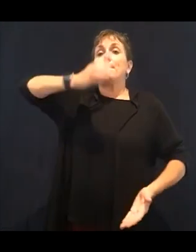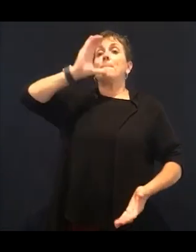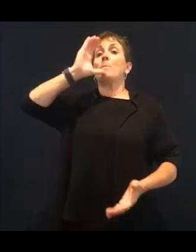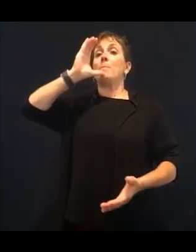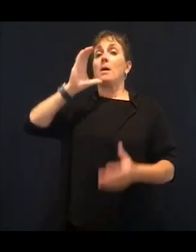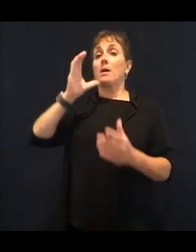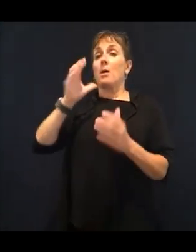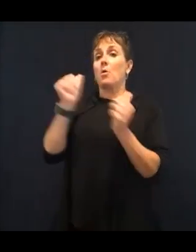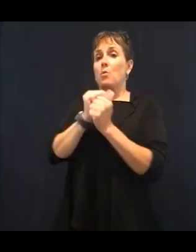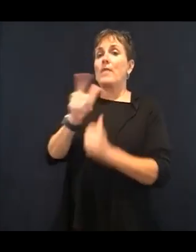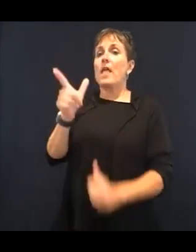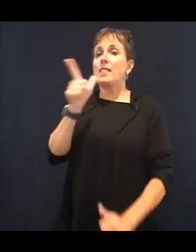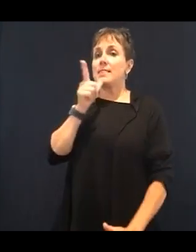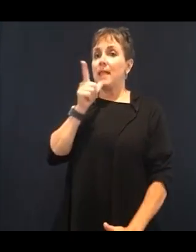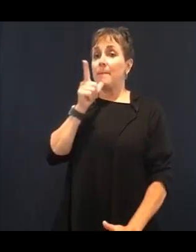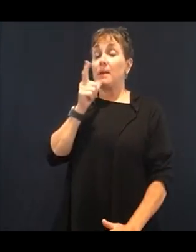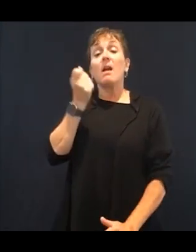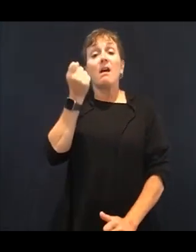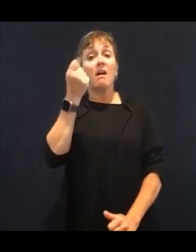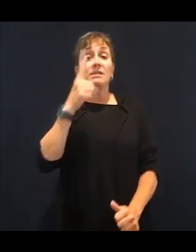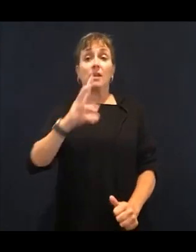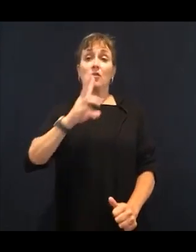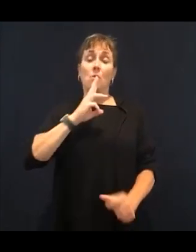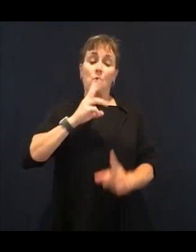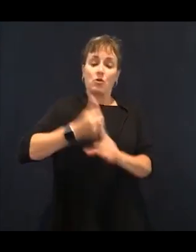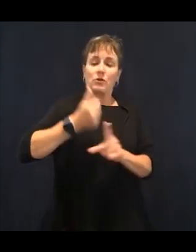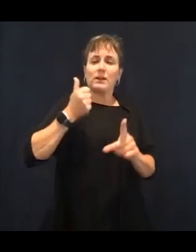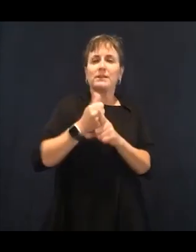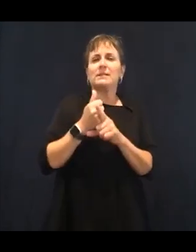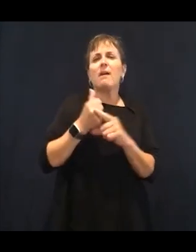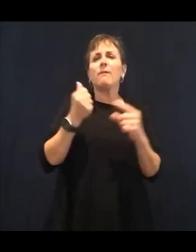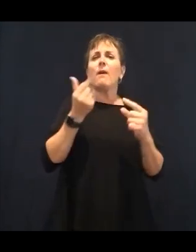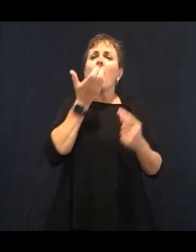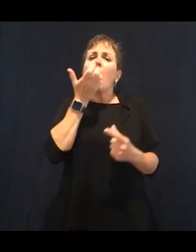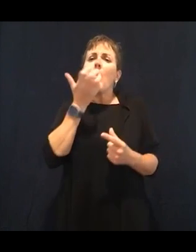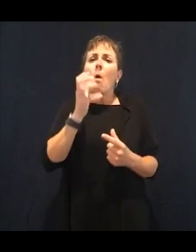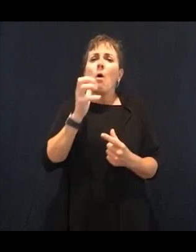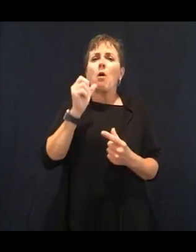to your water forces oxygen in the body. This starts to normalize